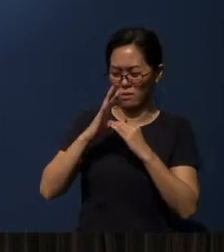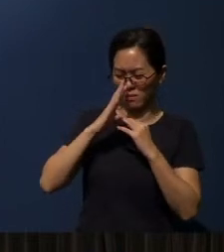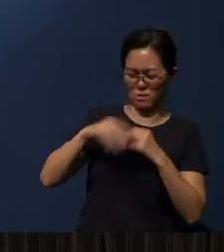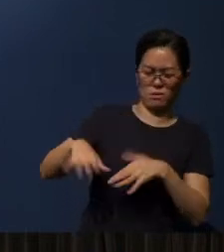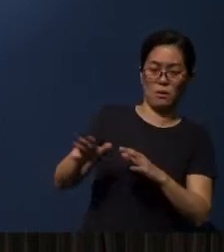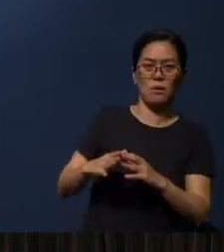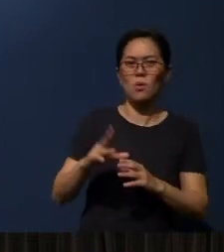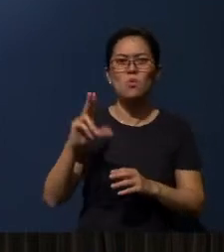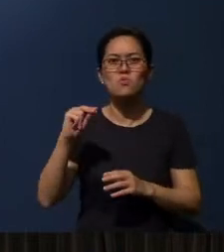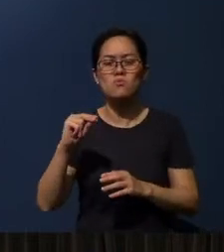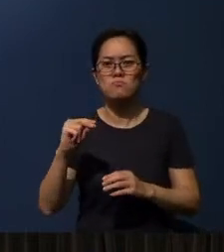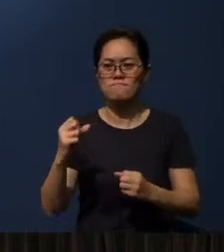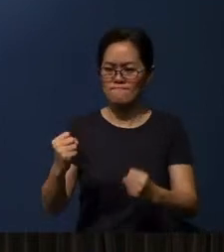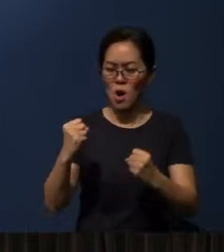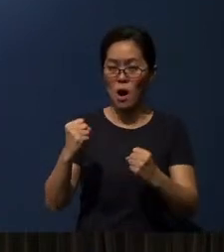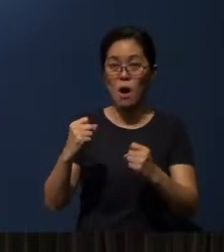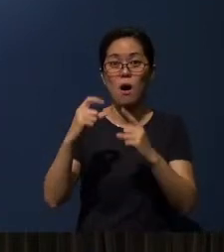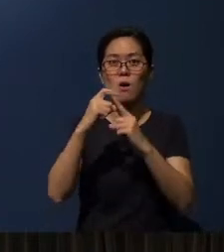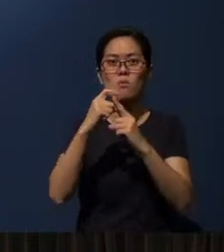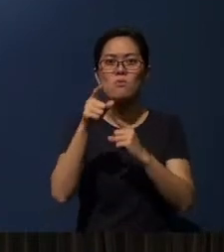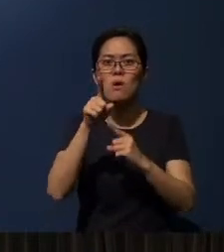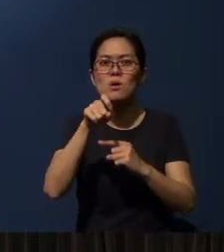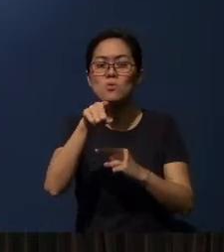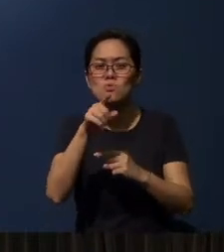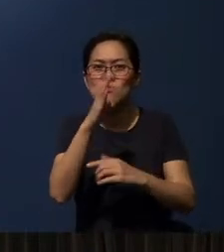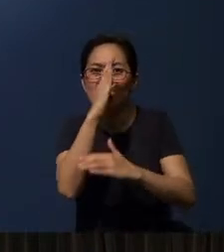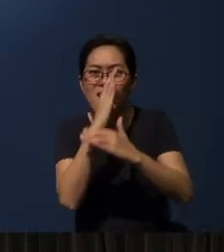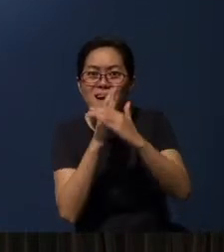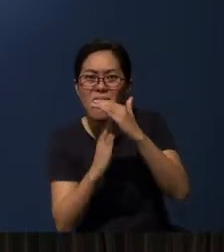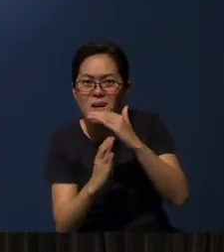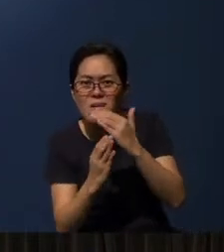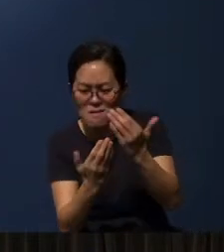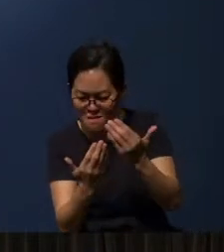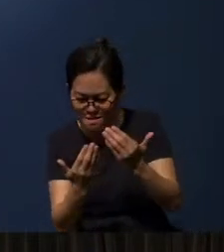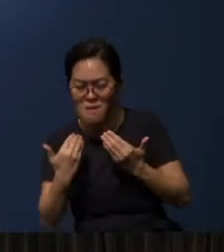The Lord says, “Are you humble enough to come before Me